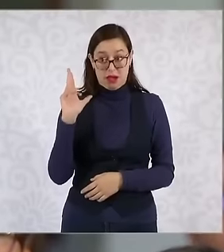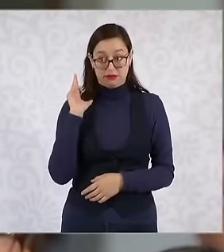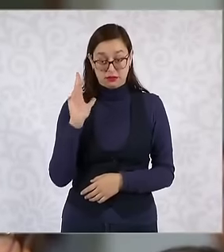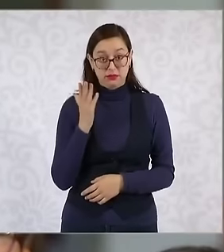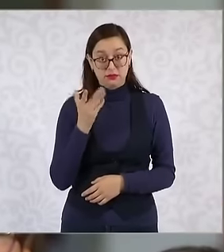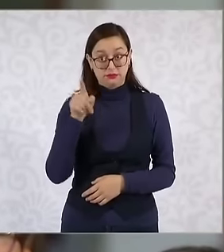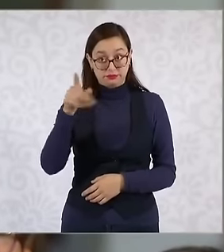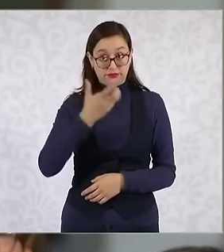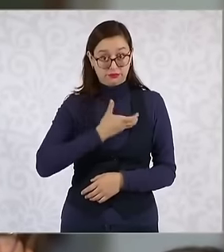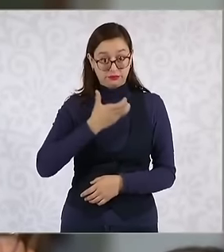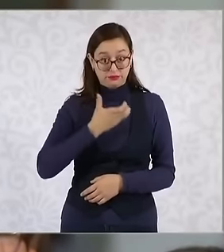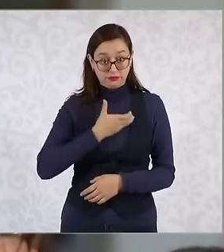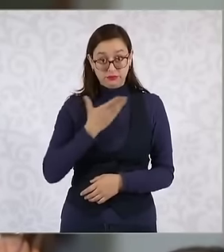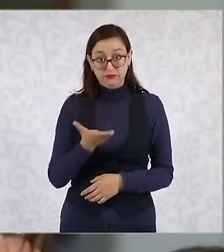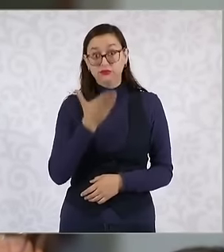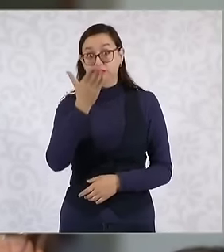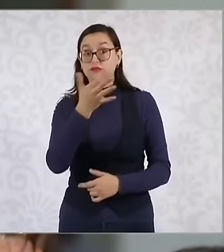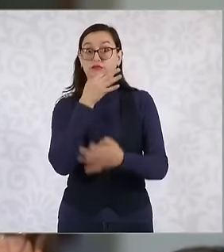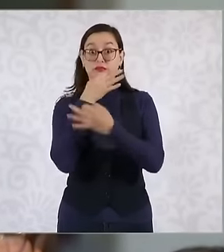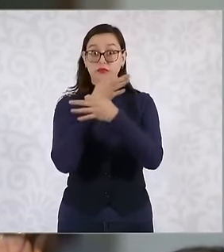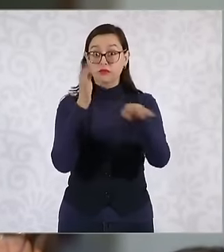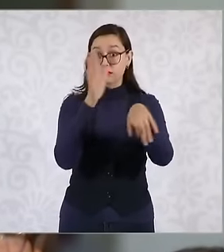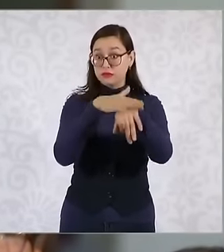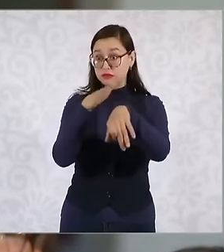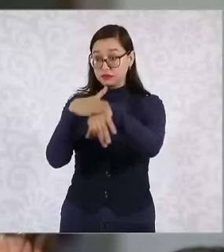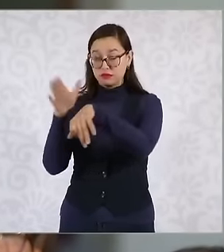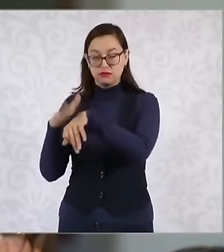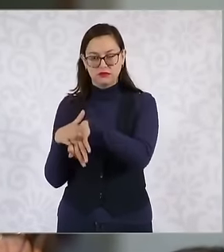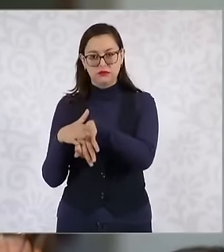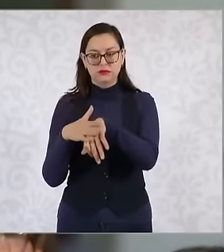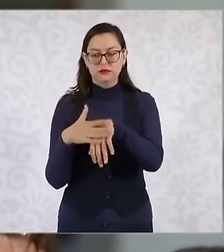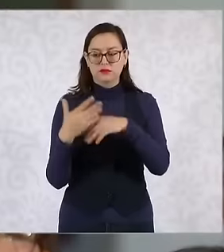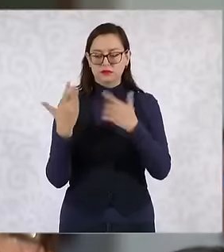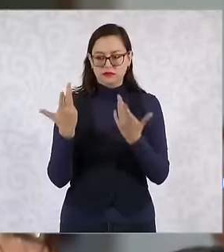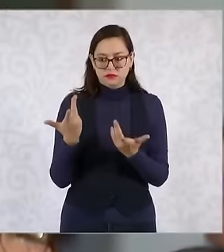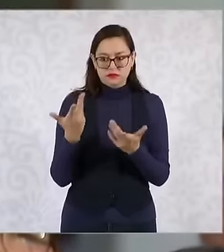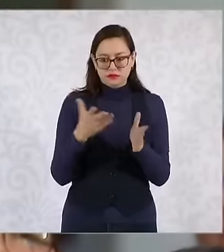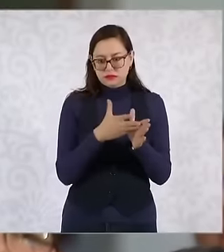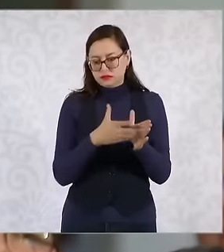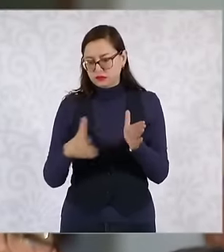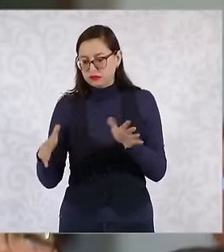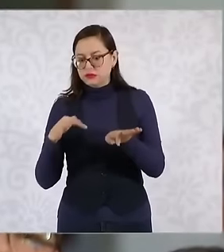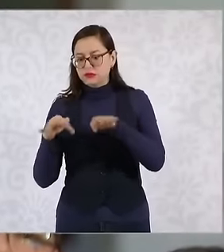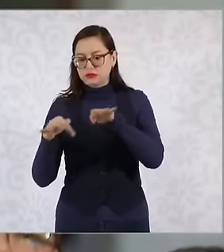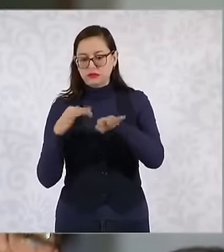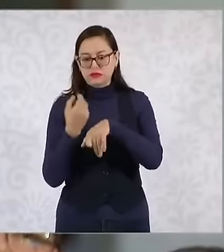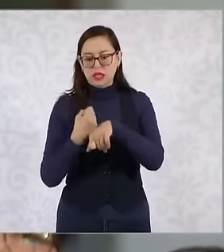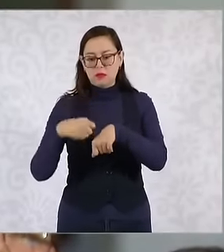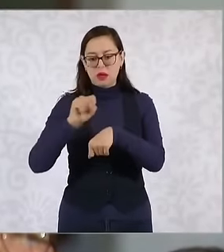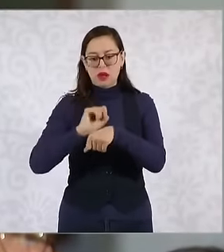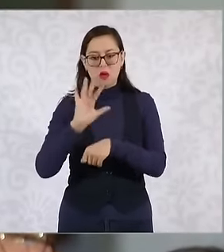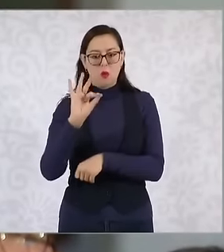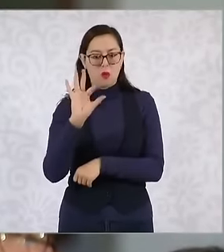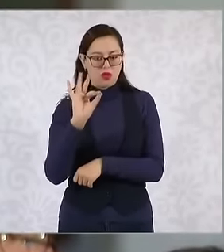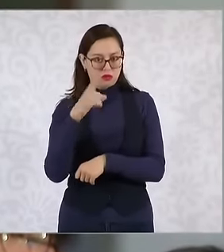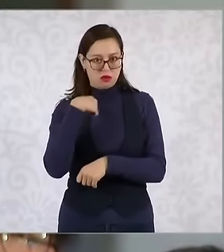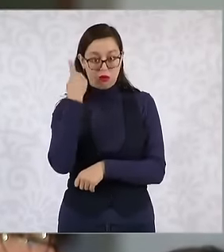working hours, however yesterday the deputy Pedro Aces mentioned before the media